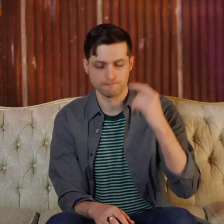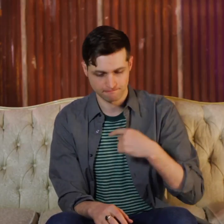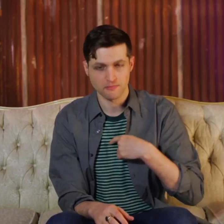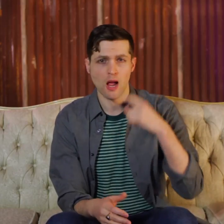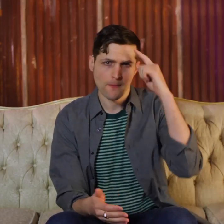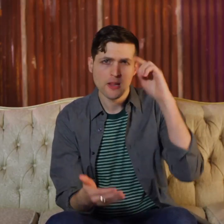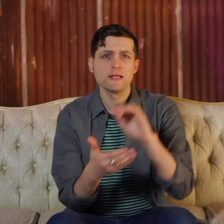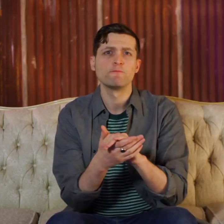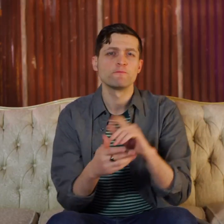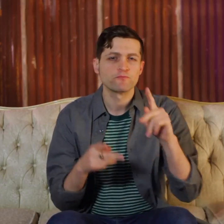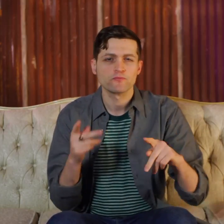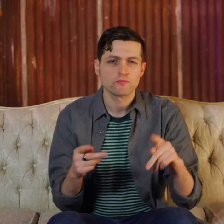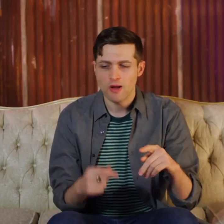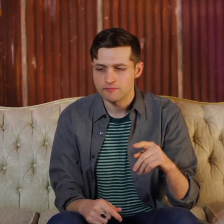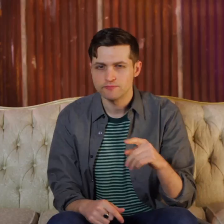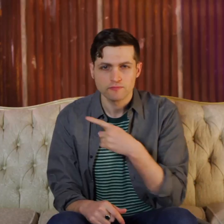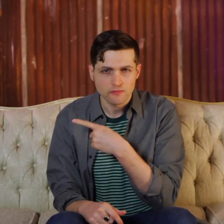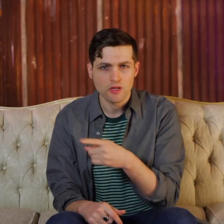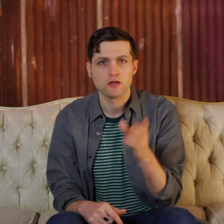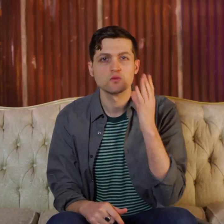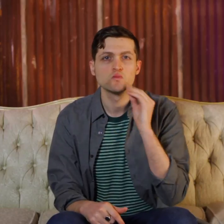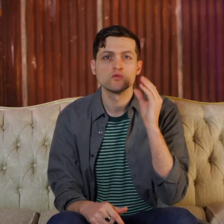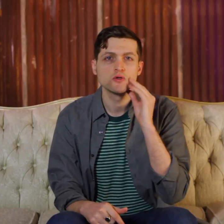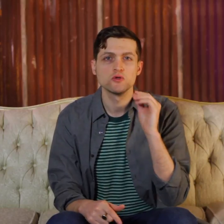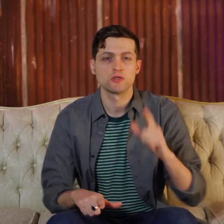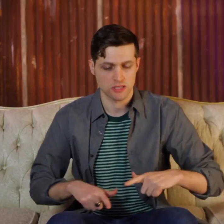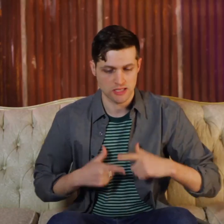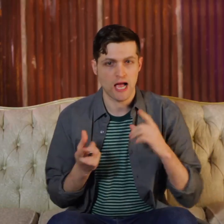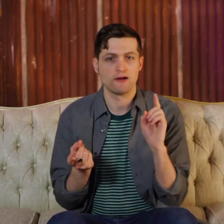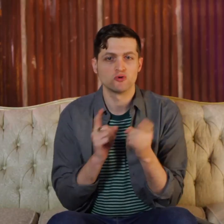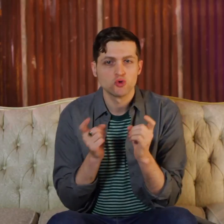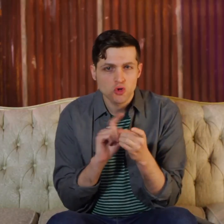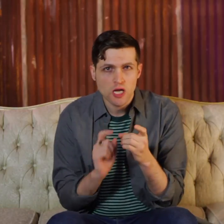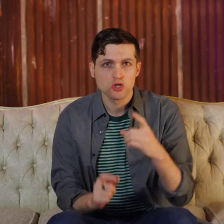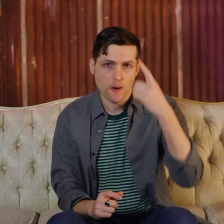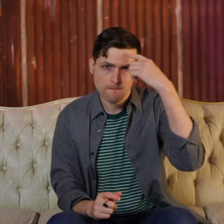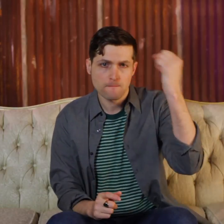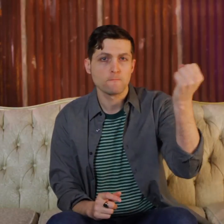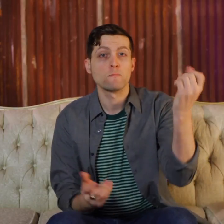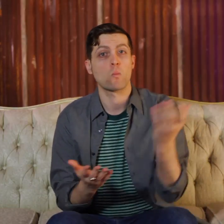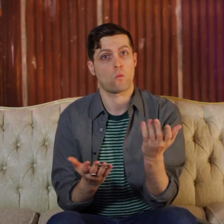I believe when people are experiencing and forming life-changing memories...